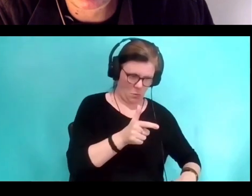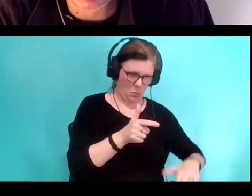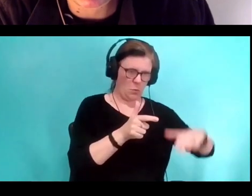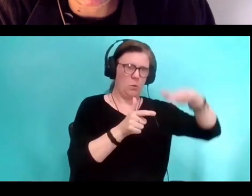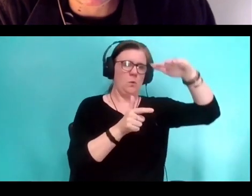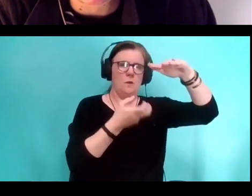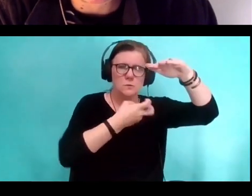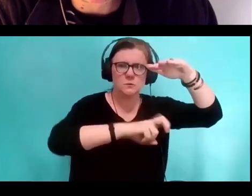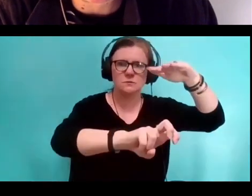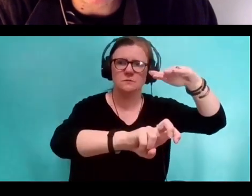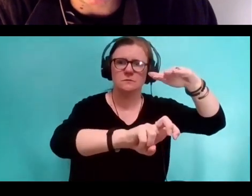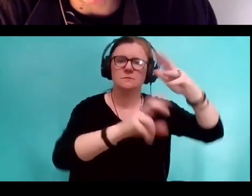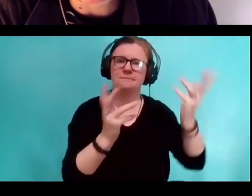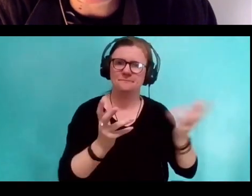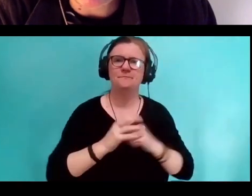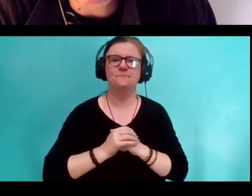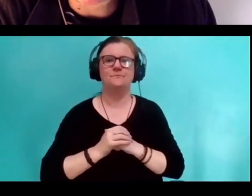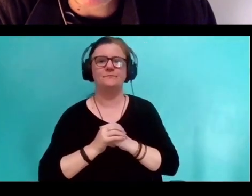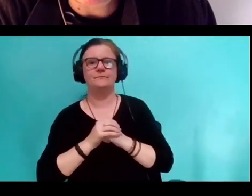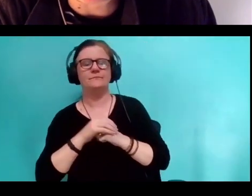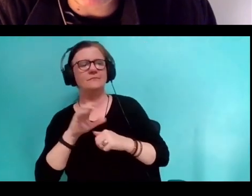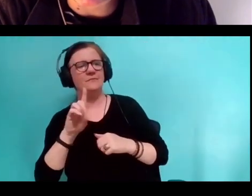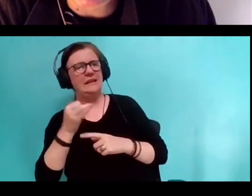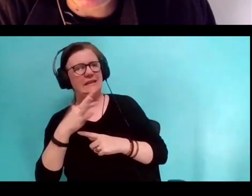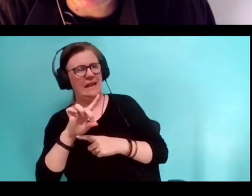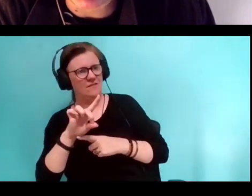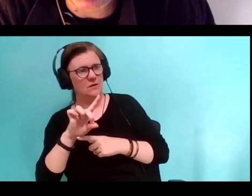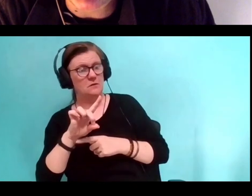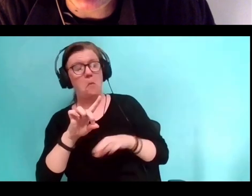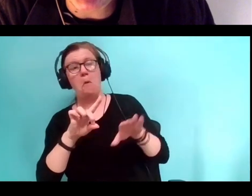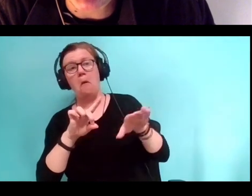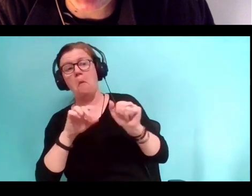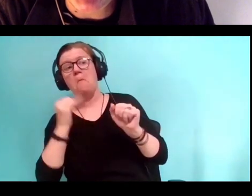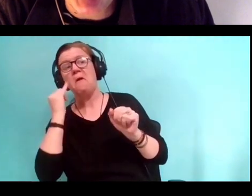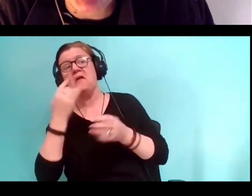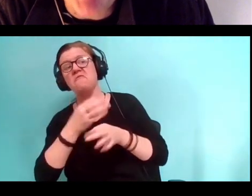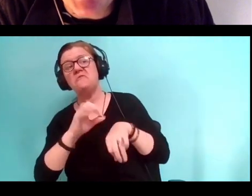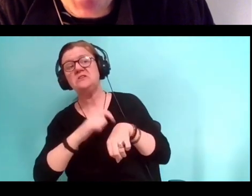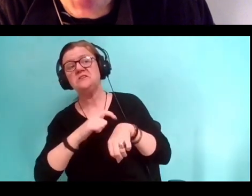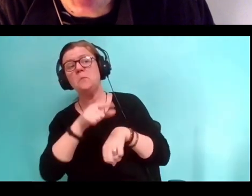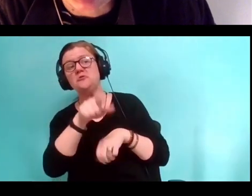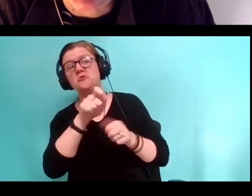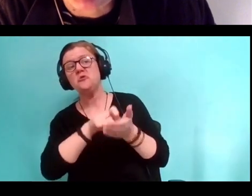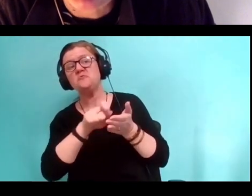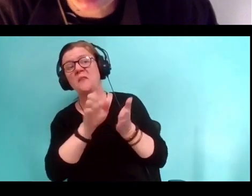Well, I could propose one writer who if she could find the time could provide that book,